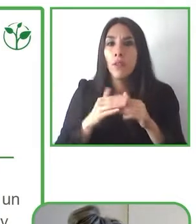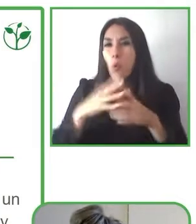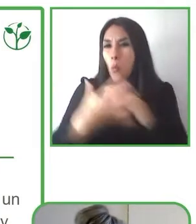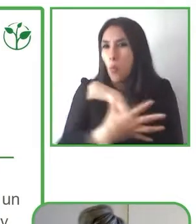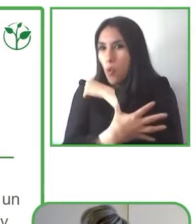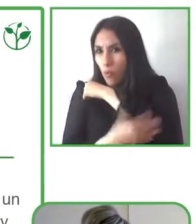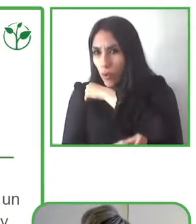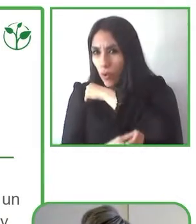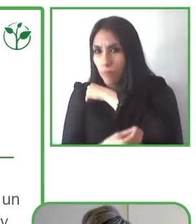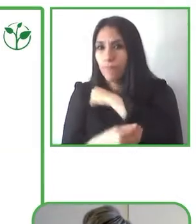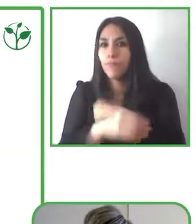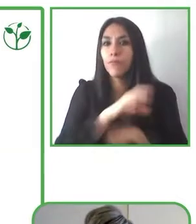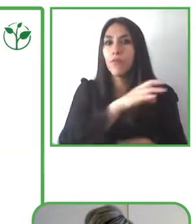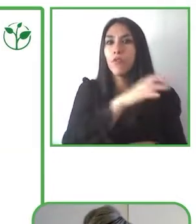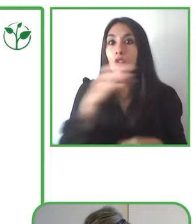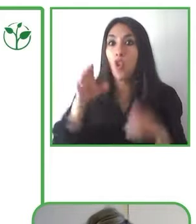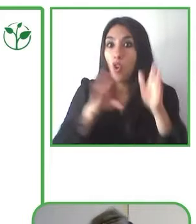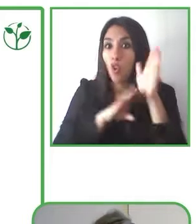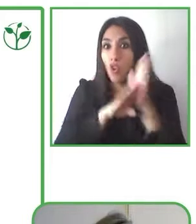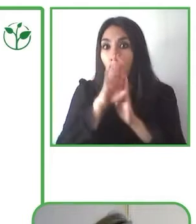developing countries.